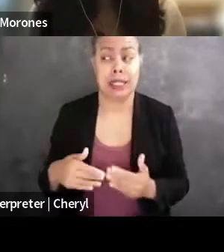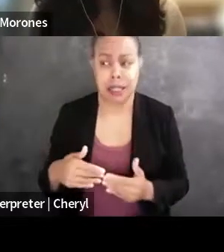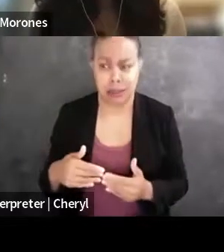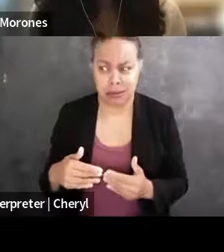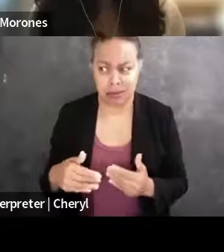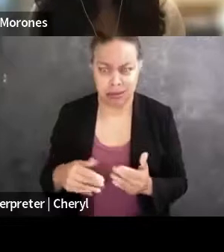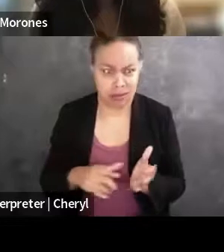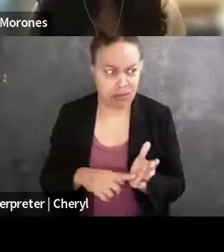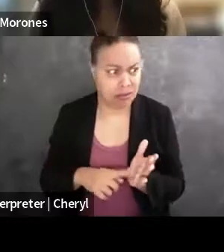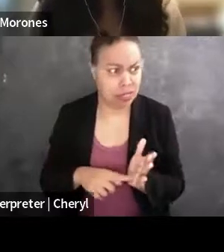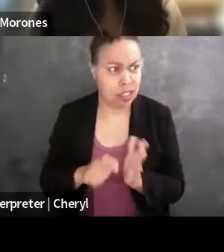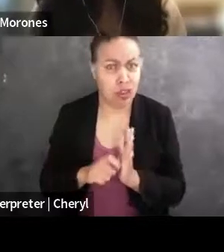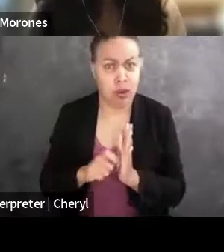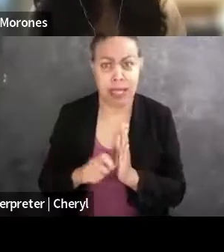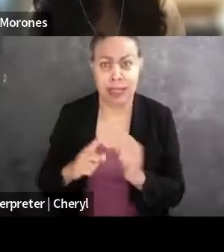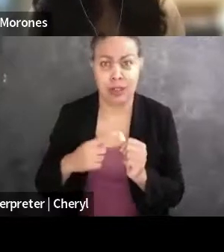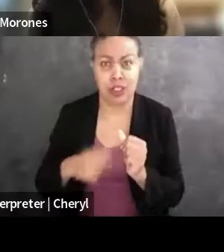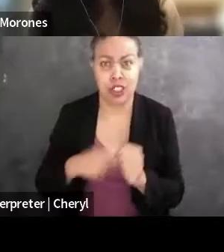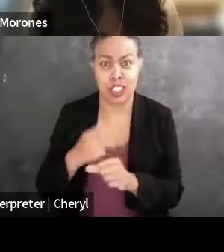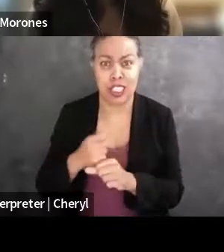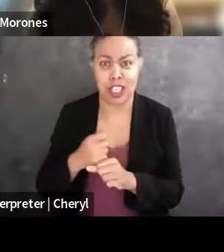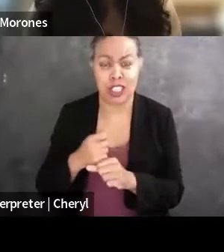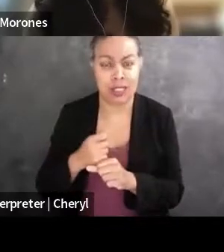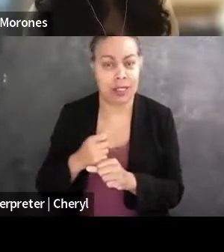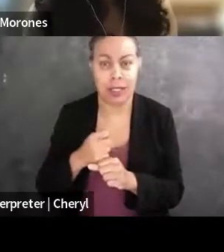and writing my first year and not making on law review